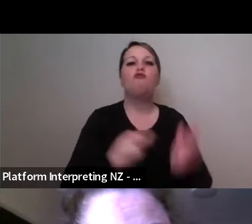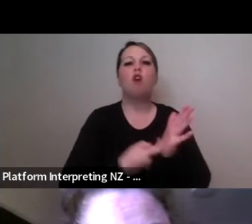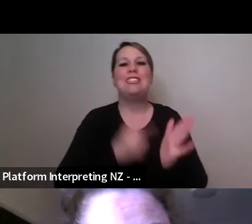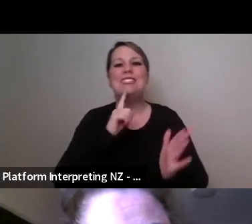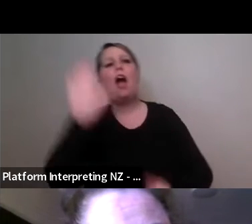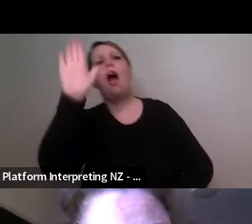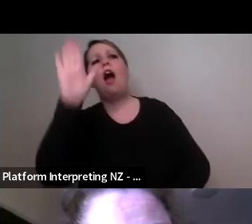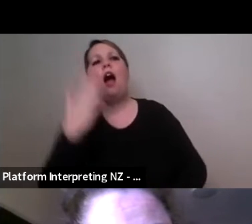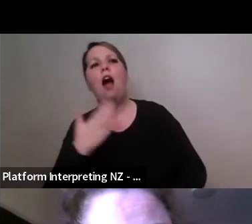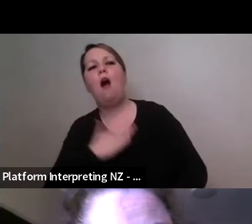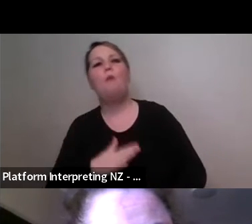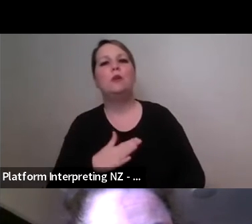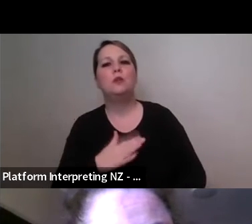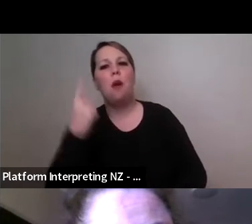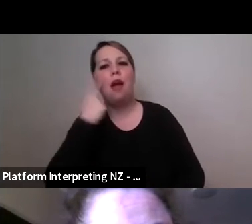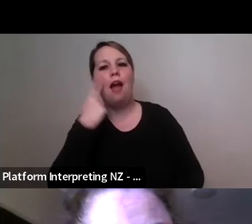I want to follow you yeah